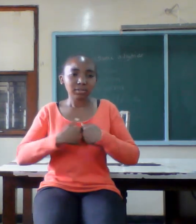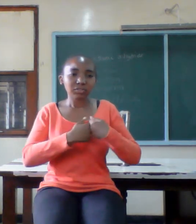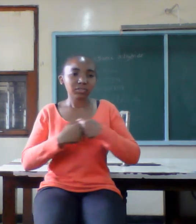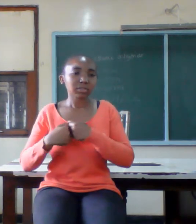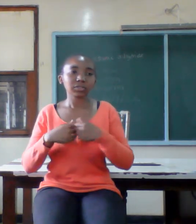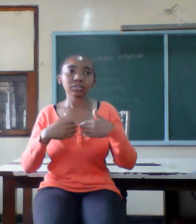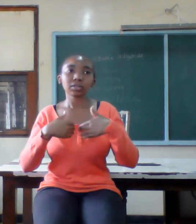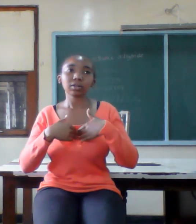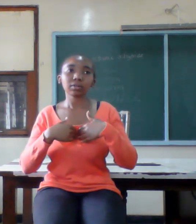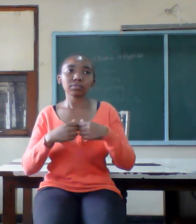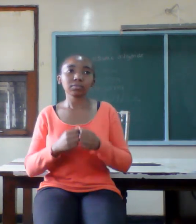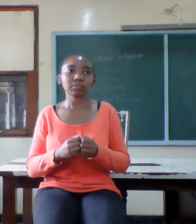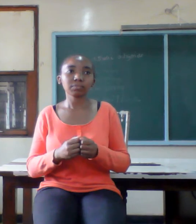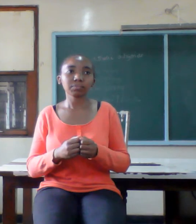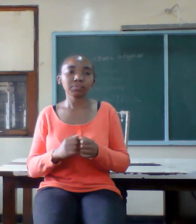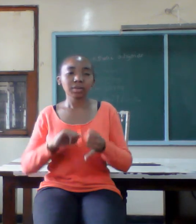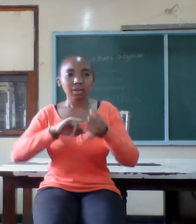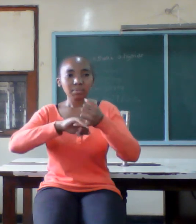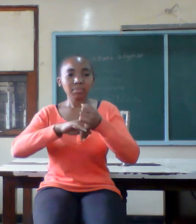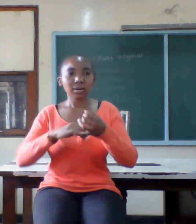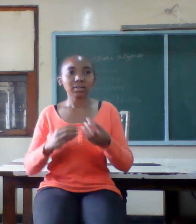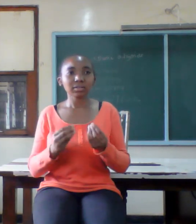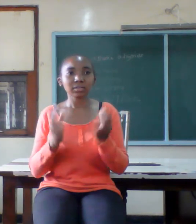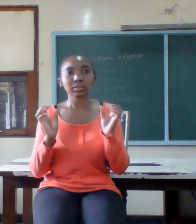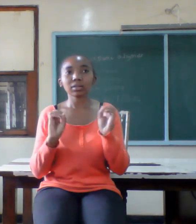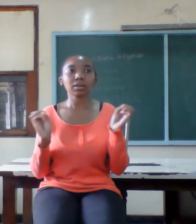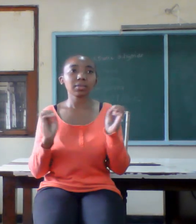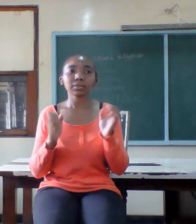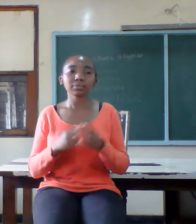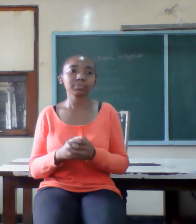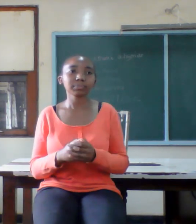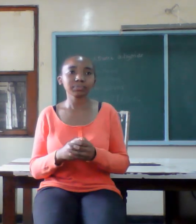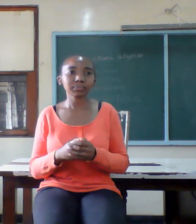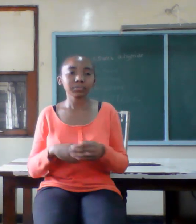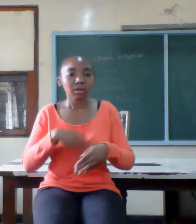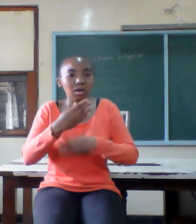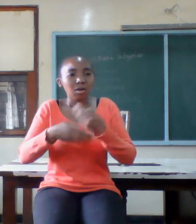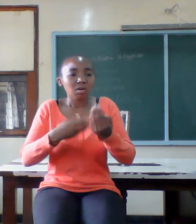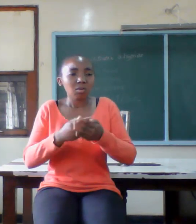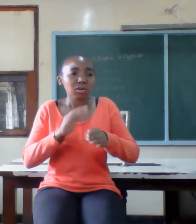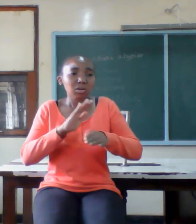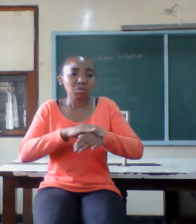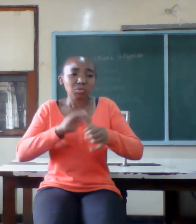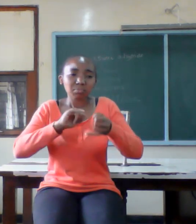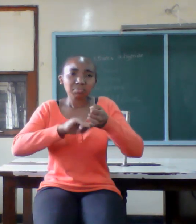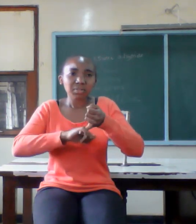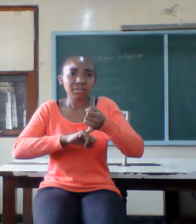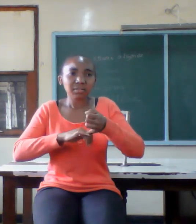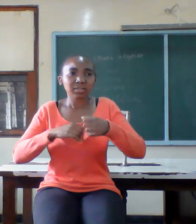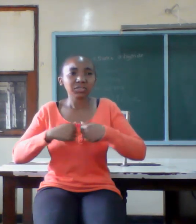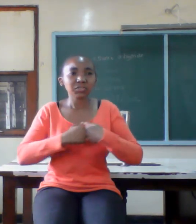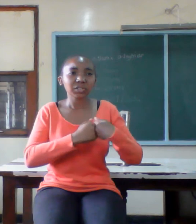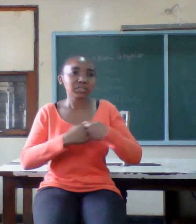marriage is not a bed of roses every good marriage has gone through its own taste of blazing fire